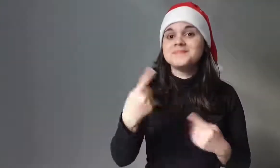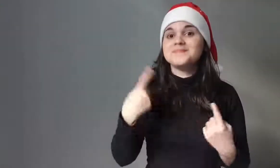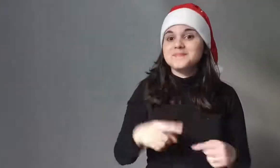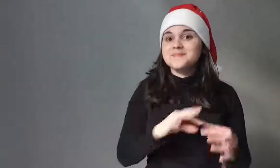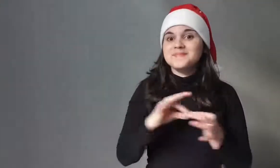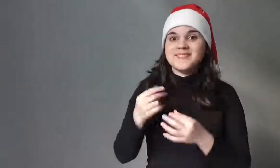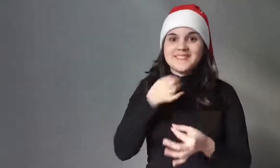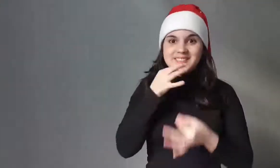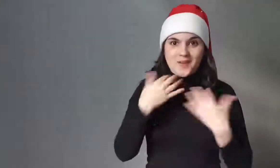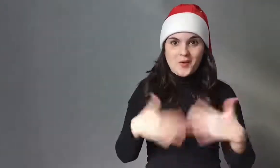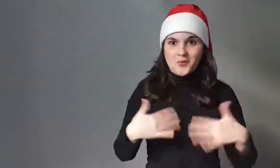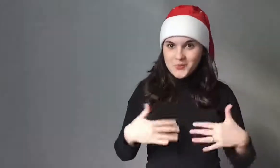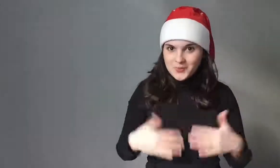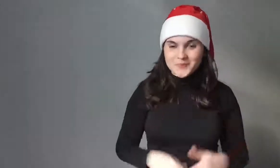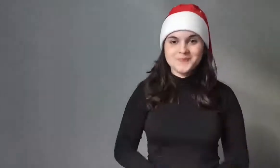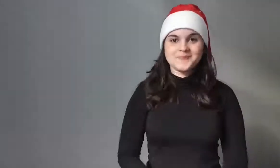What a great meaning.